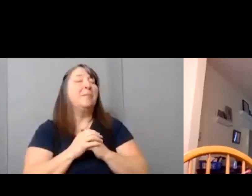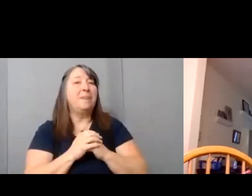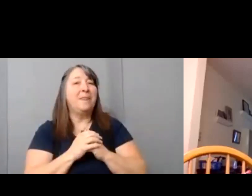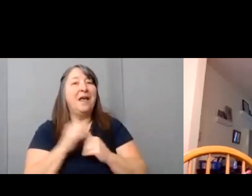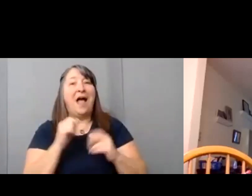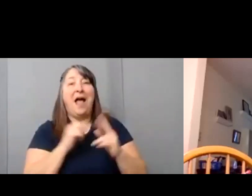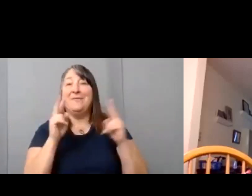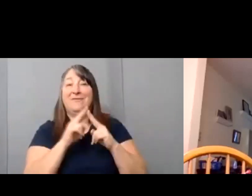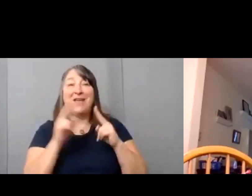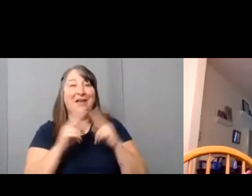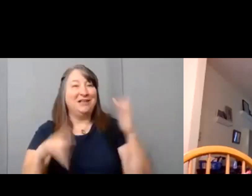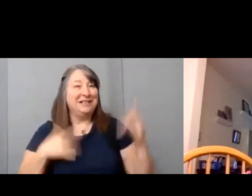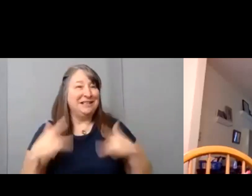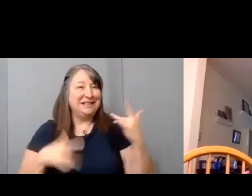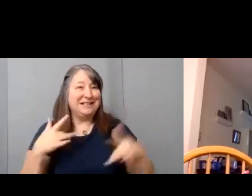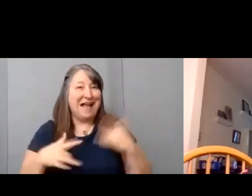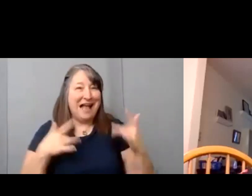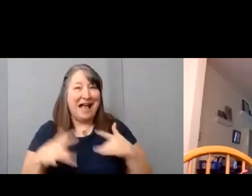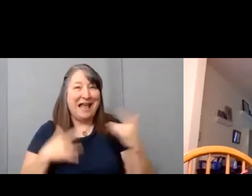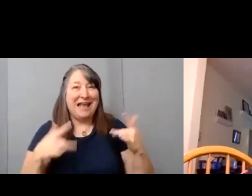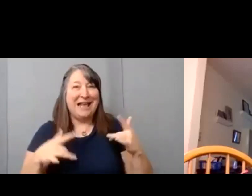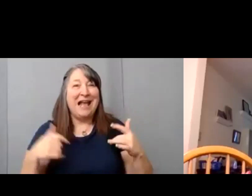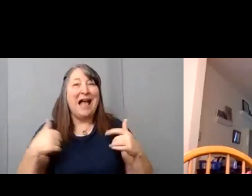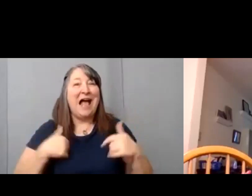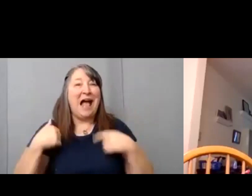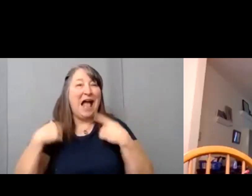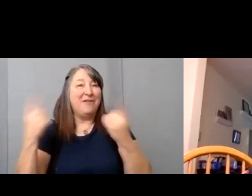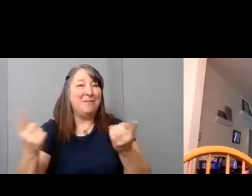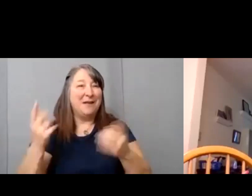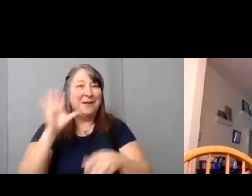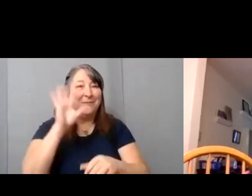Right. Because if you're wondering if I could do it